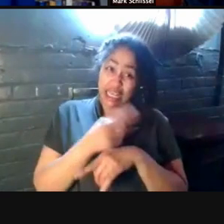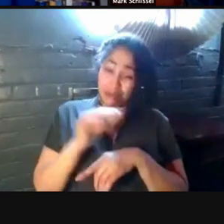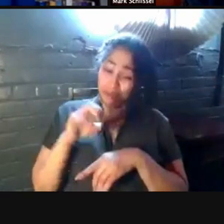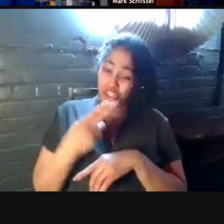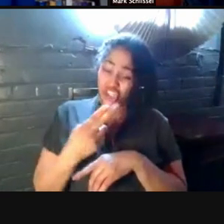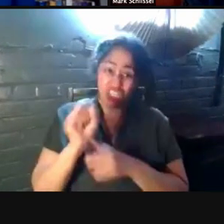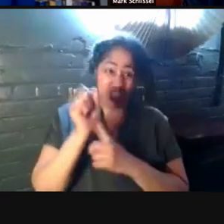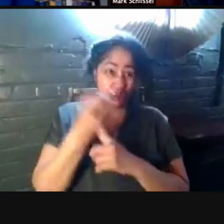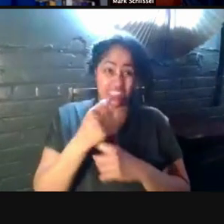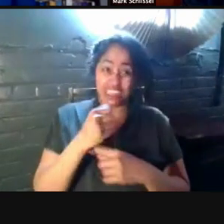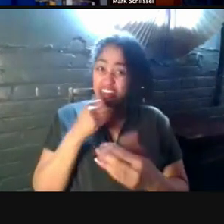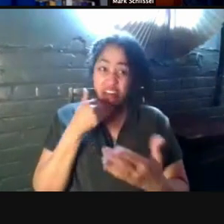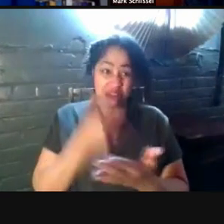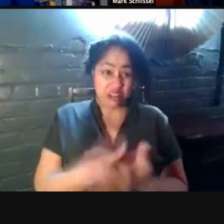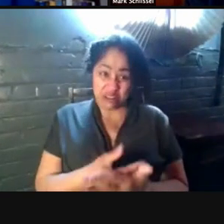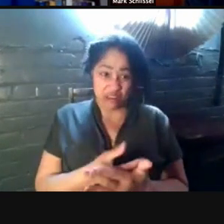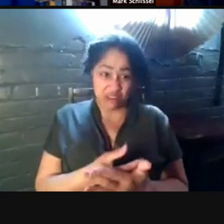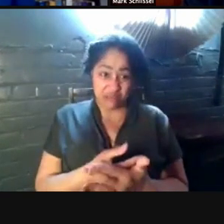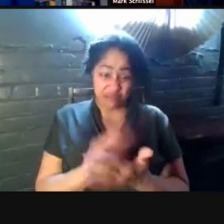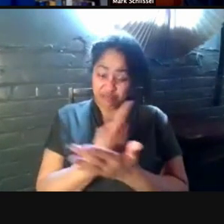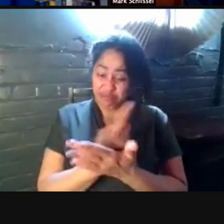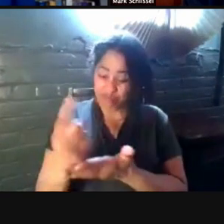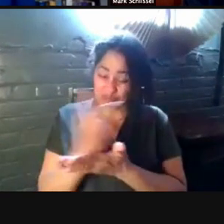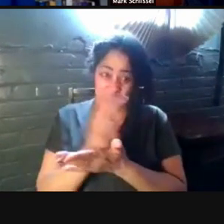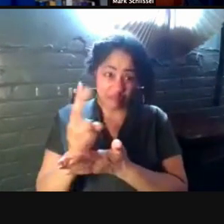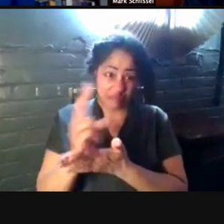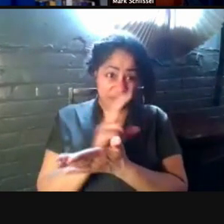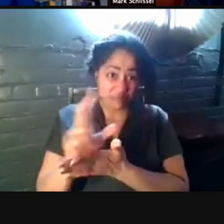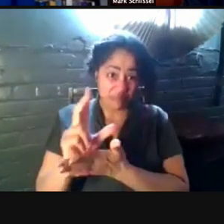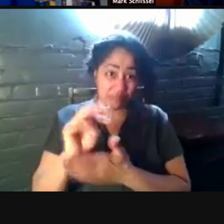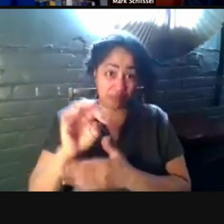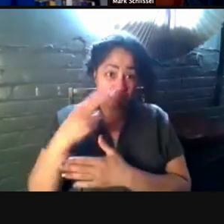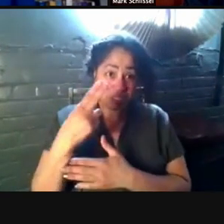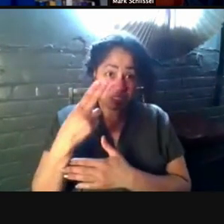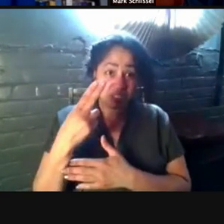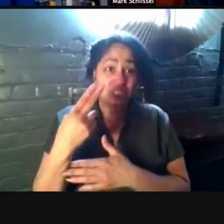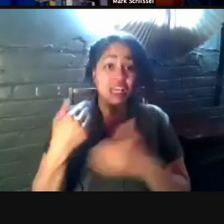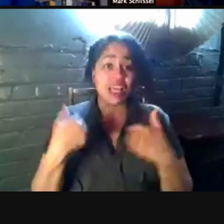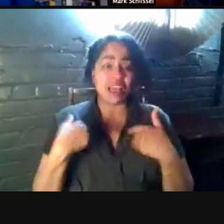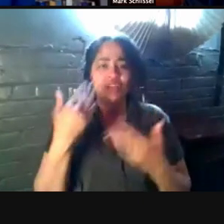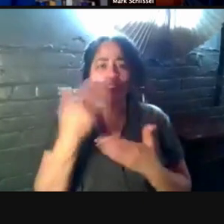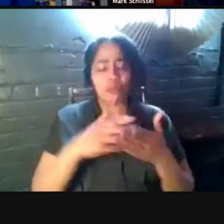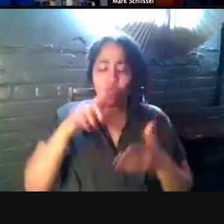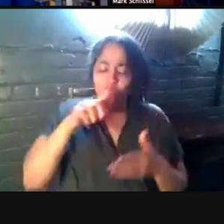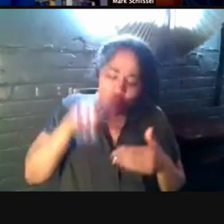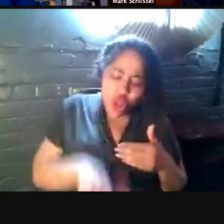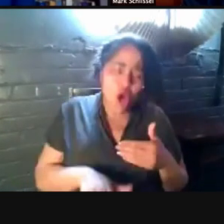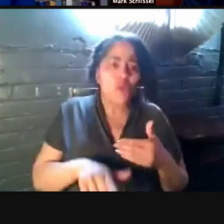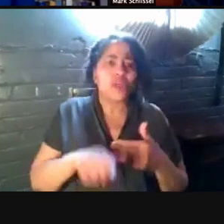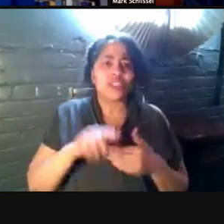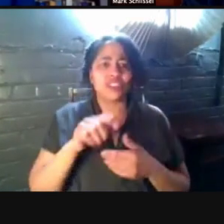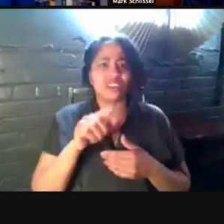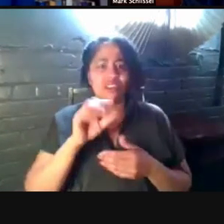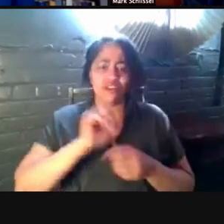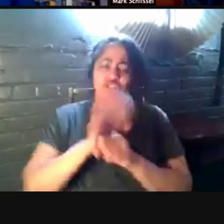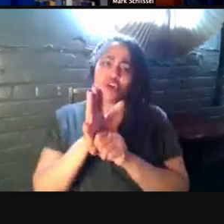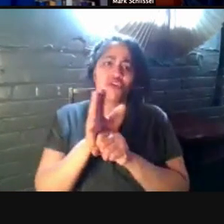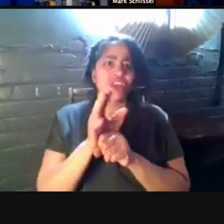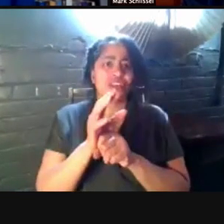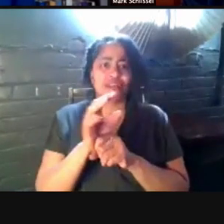And in a matter of just a few weeks Michigan's gone from having some of the lowest COVID 19 infection rates to having the highest rates in the country.